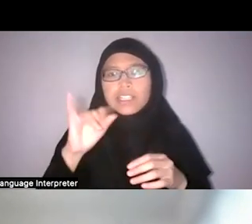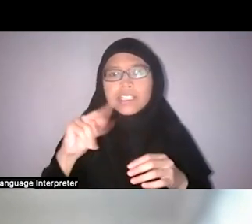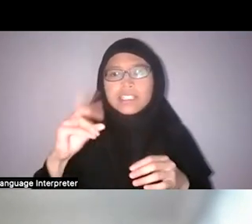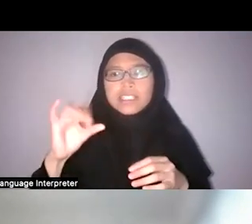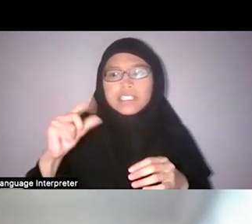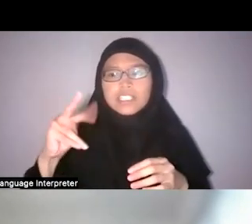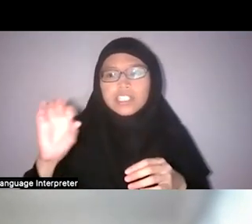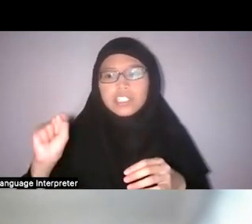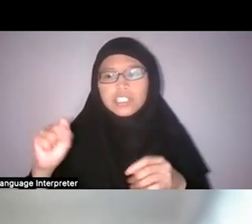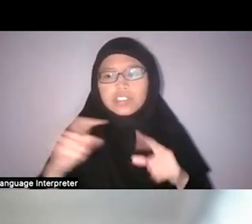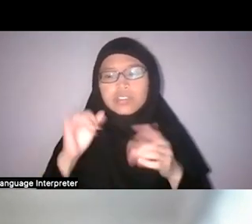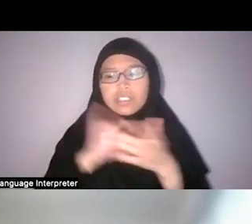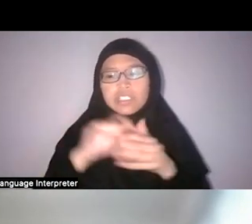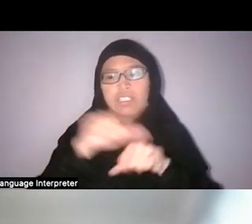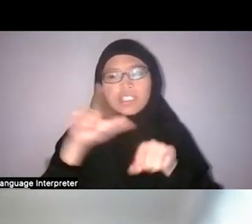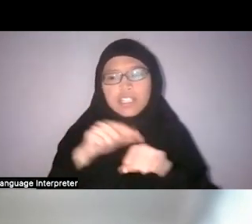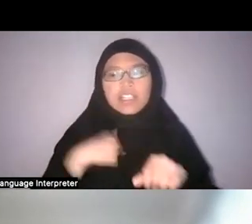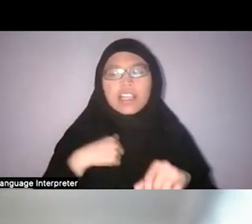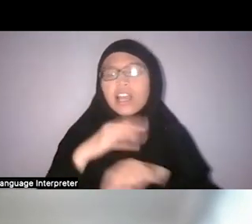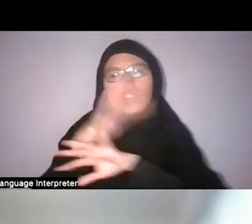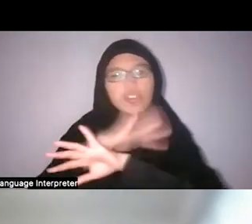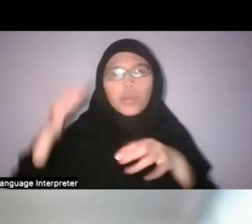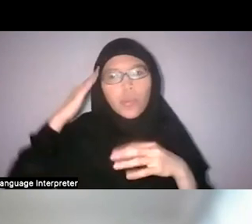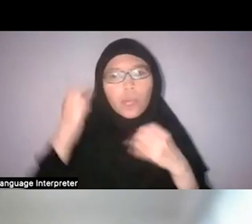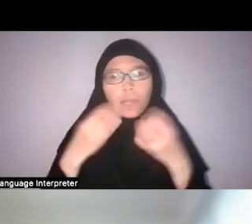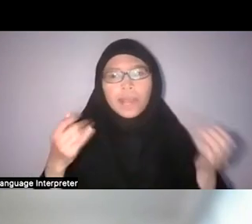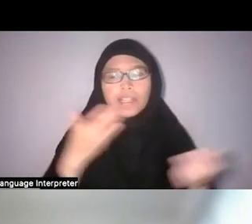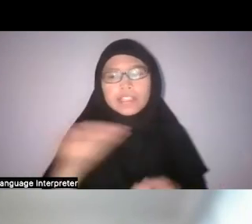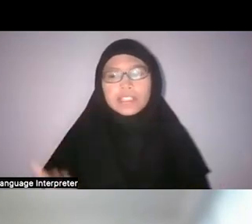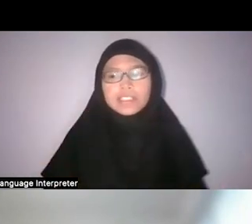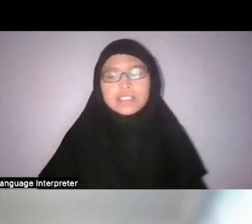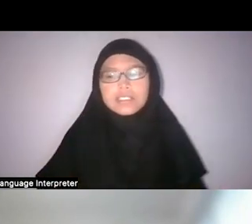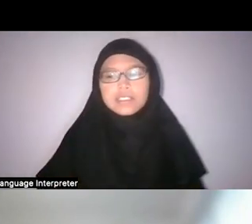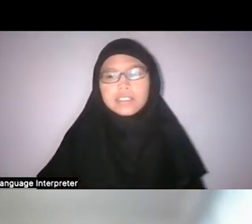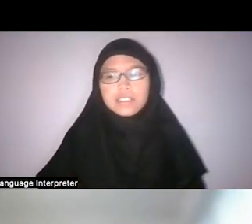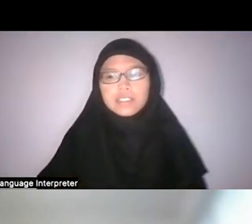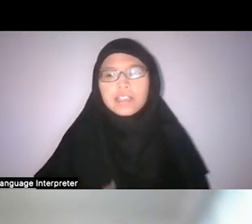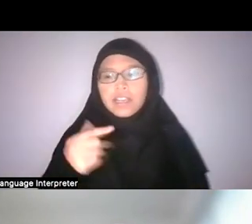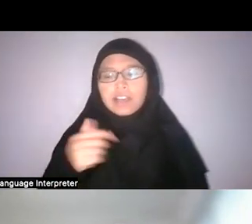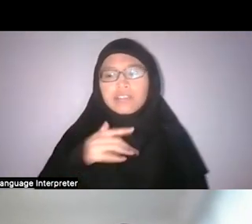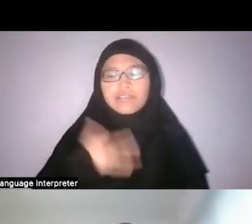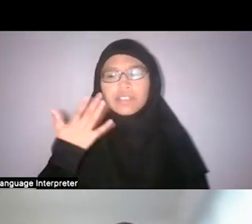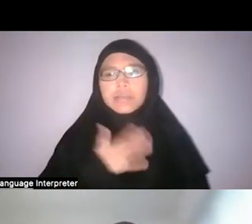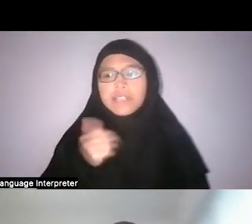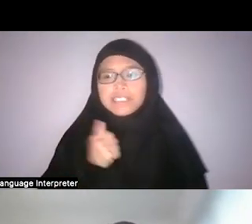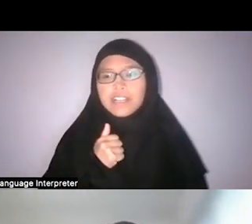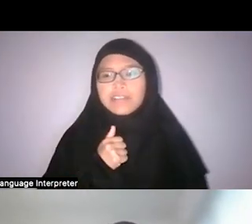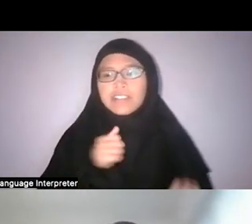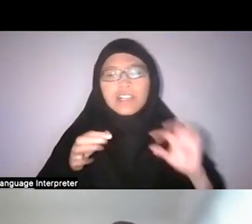and I do not know a lot of things and I do also feel myself to be dislocated from these contexts,